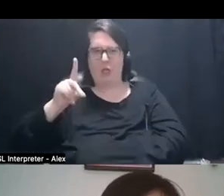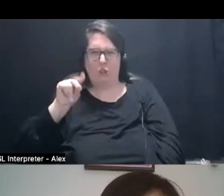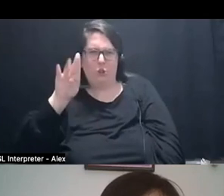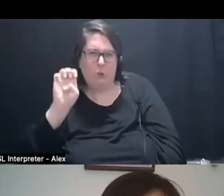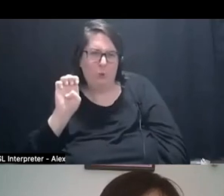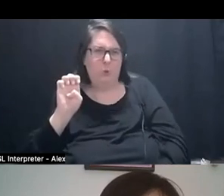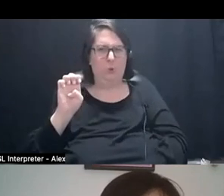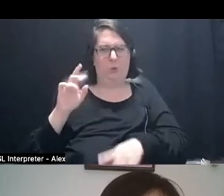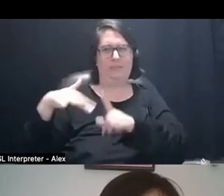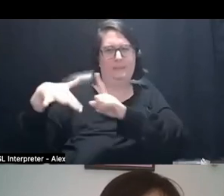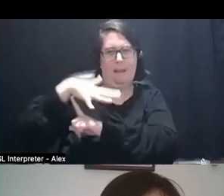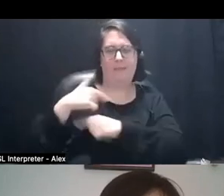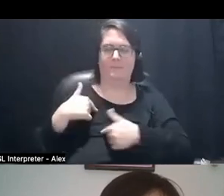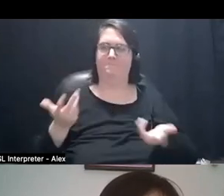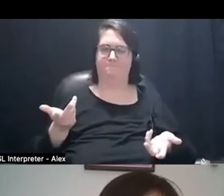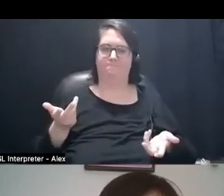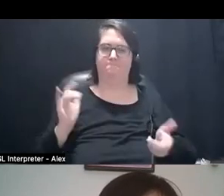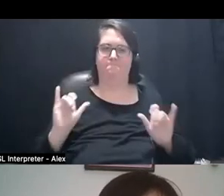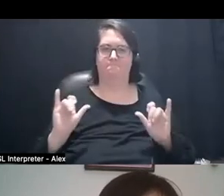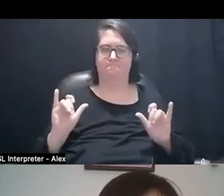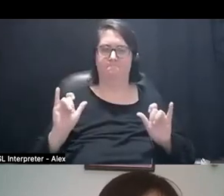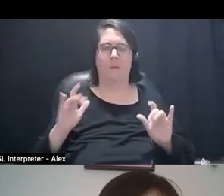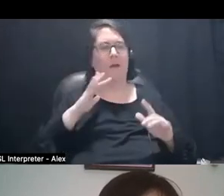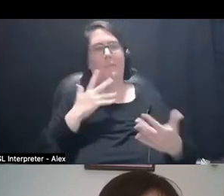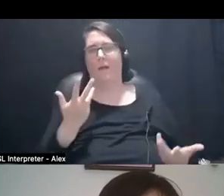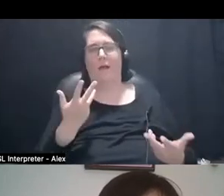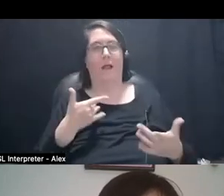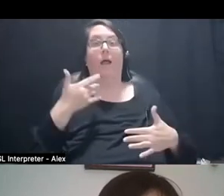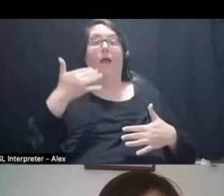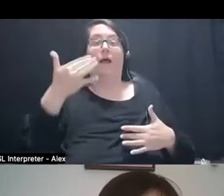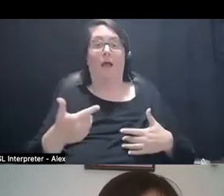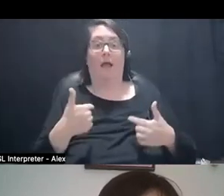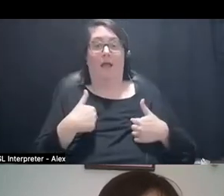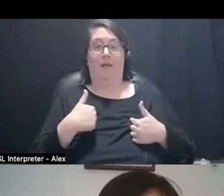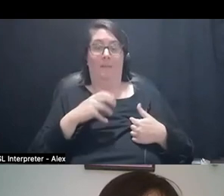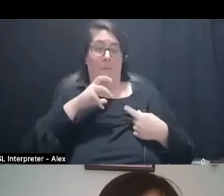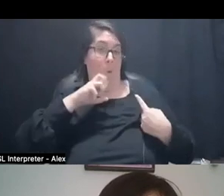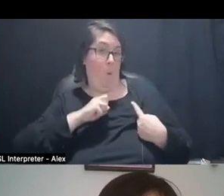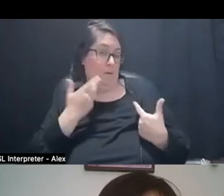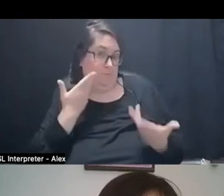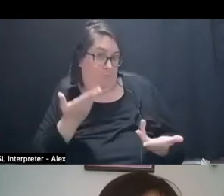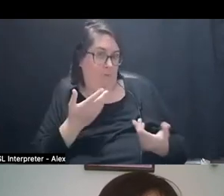But at a certain point, maybe it's just me aging. I was like, I don't wanna swear,